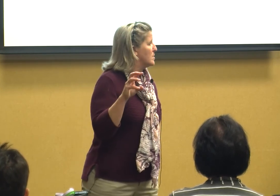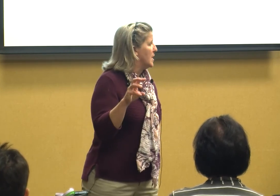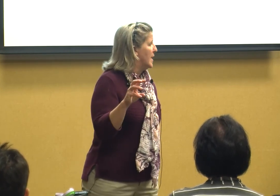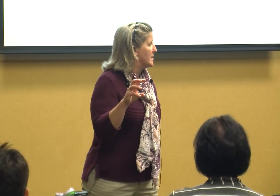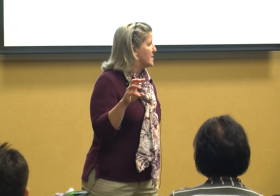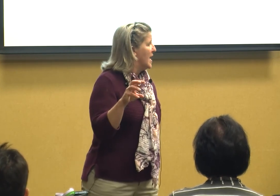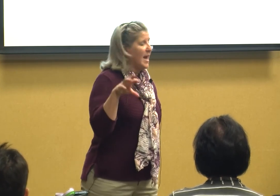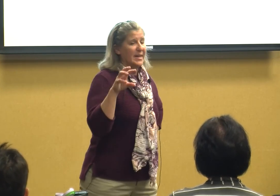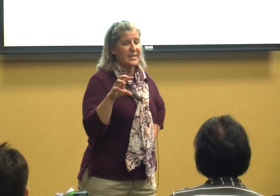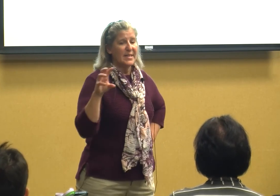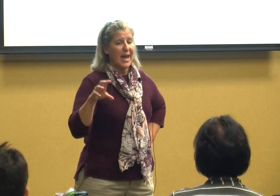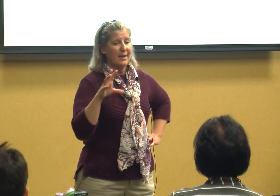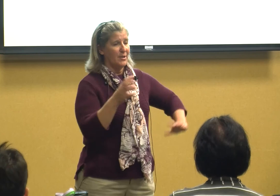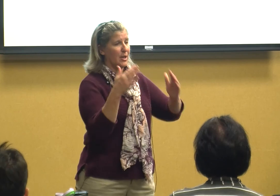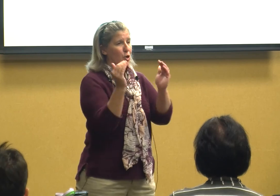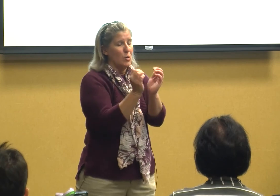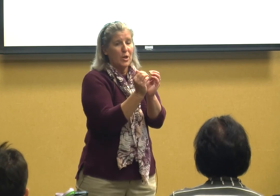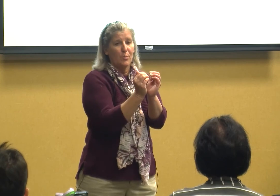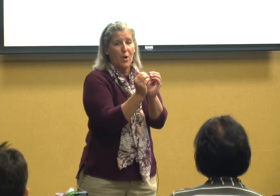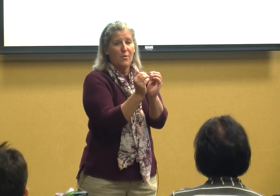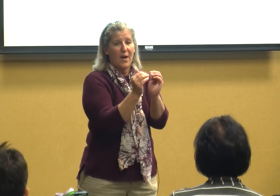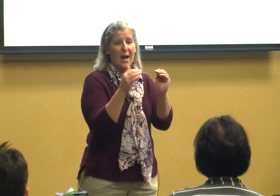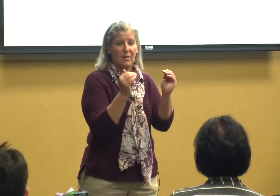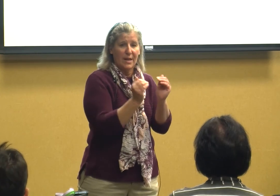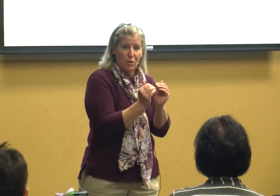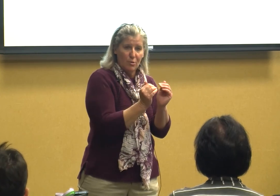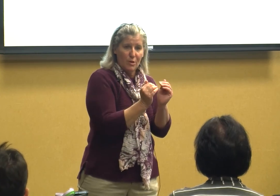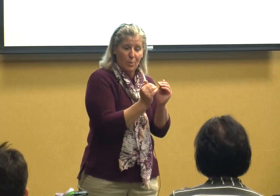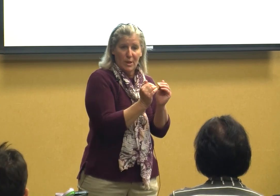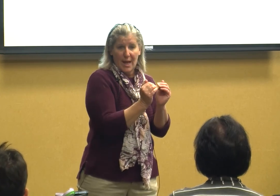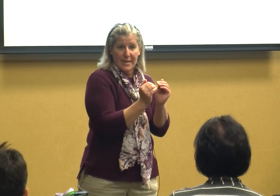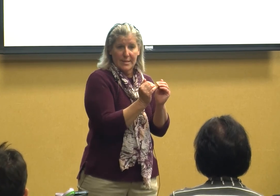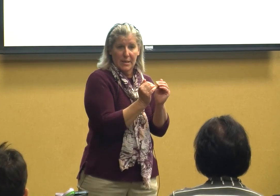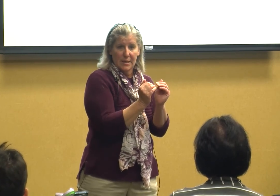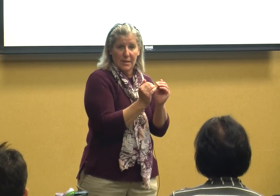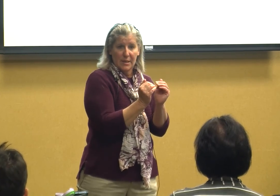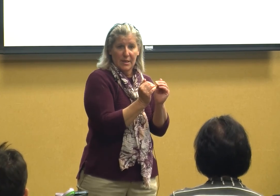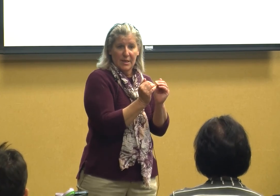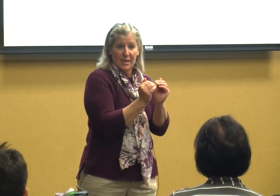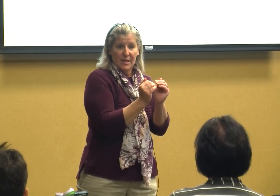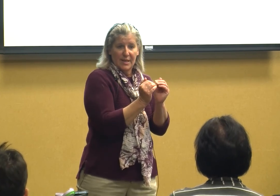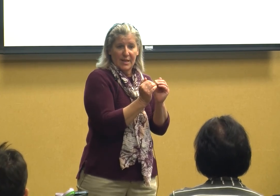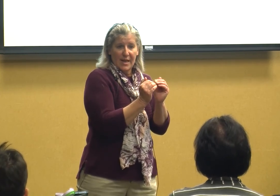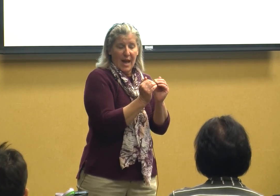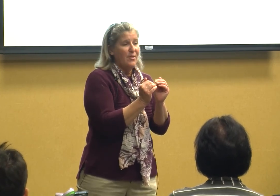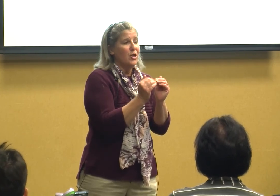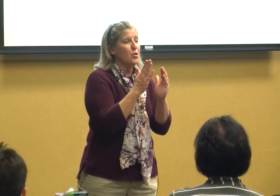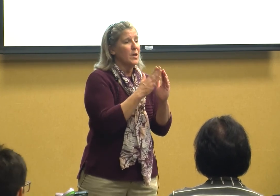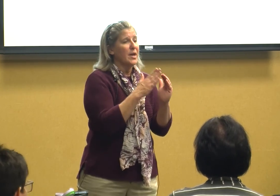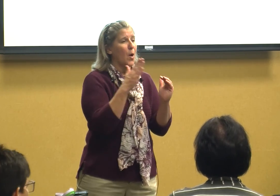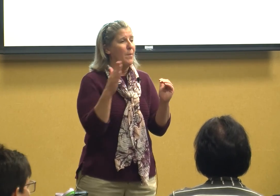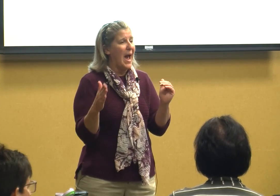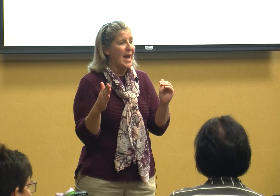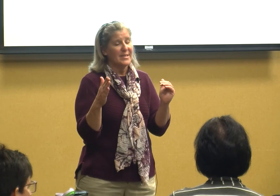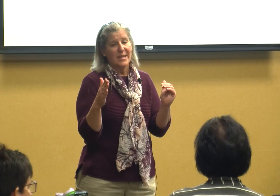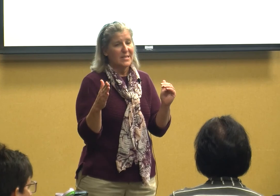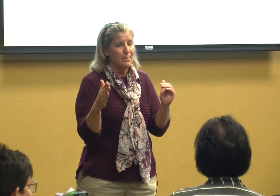kids and it's saved in your little profile in your little place and then you can go back six months